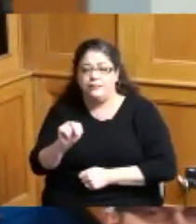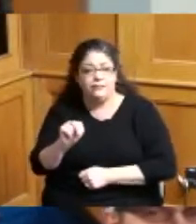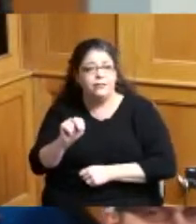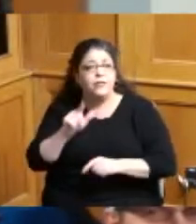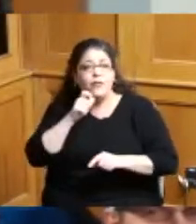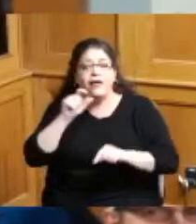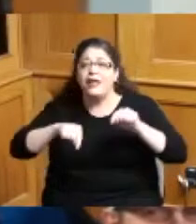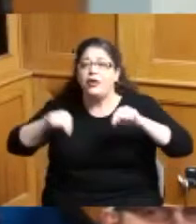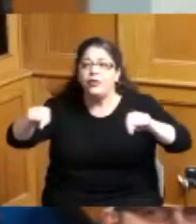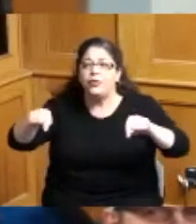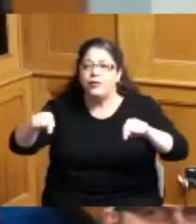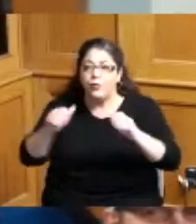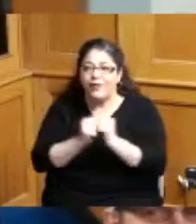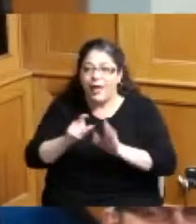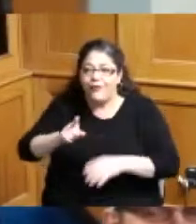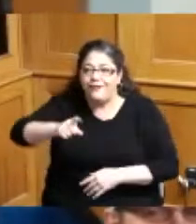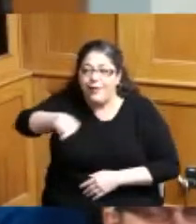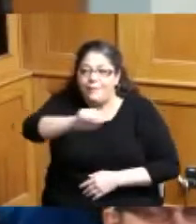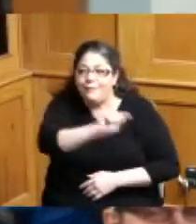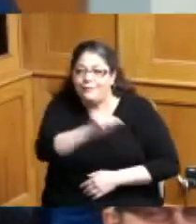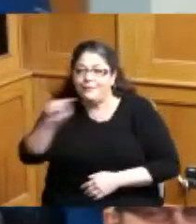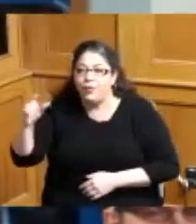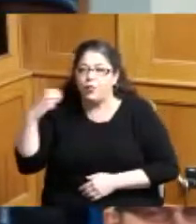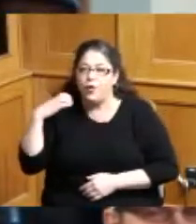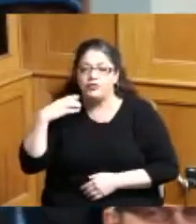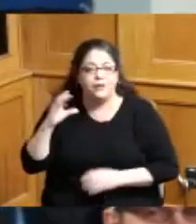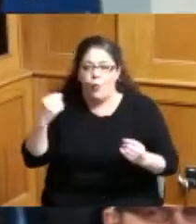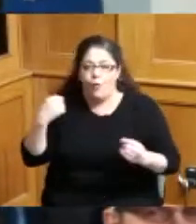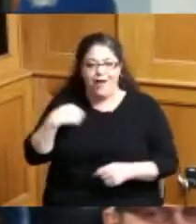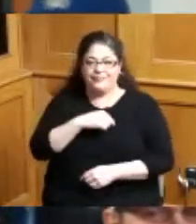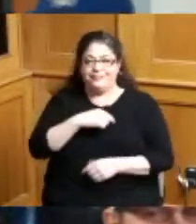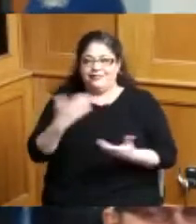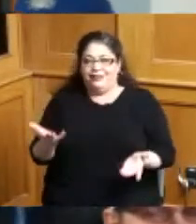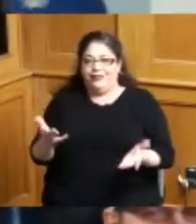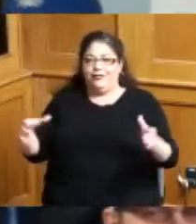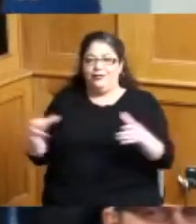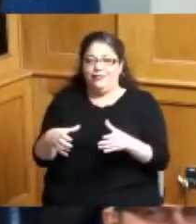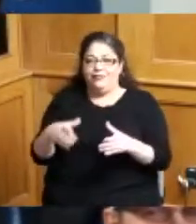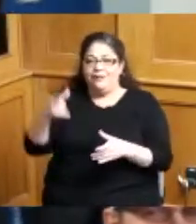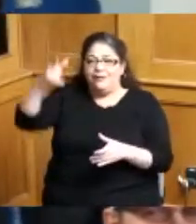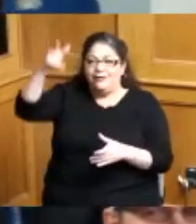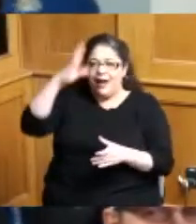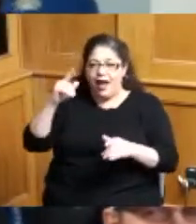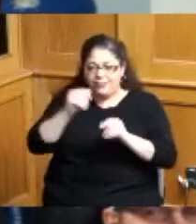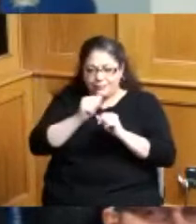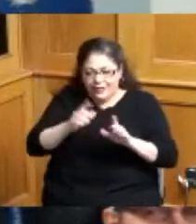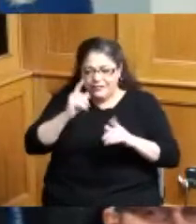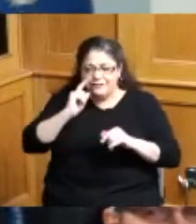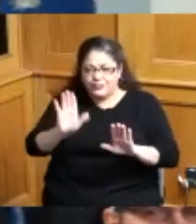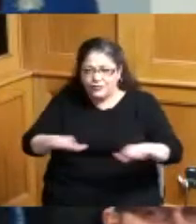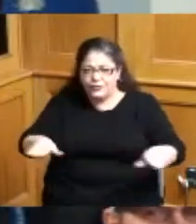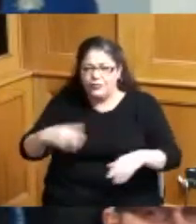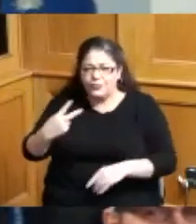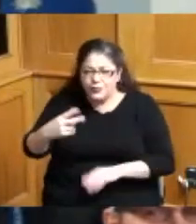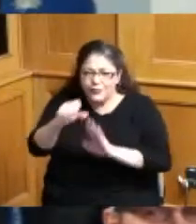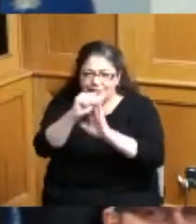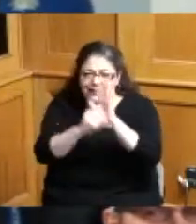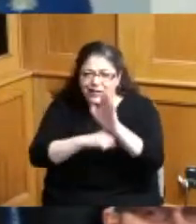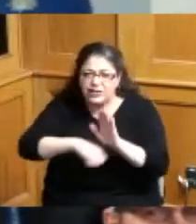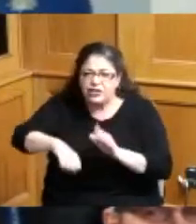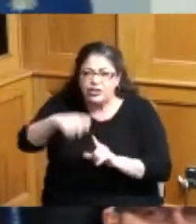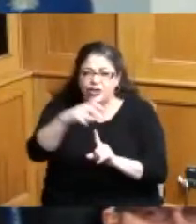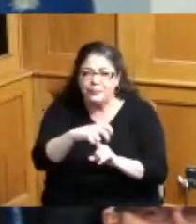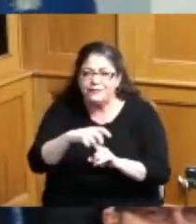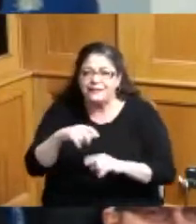there there is no us we we really appreciate what god is doing for our kids two state champions both